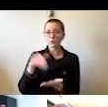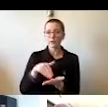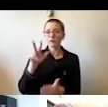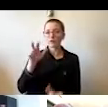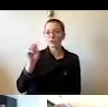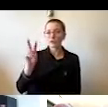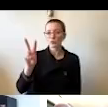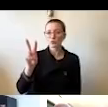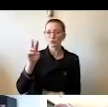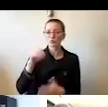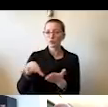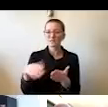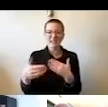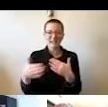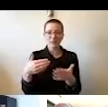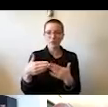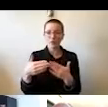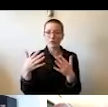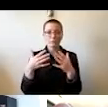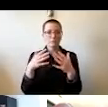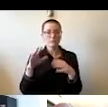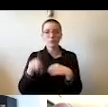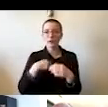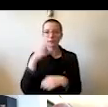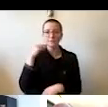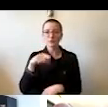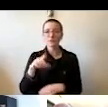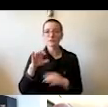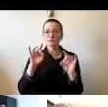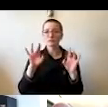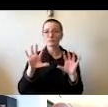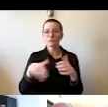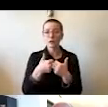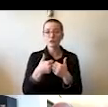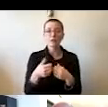and we are celebrating the most diverse undergraduate class in our history.